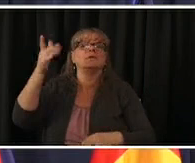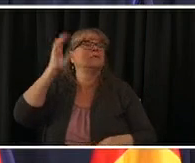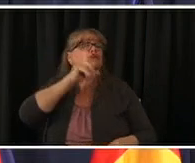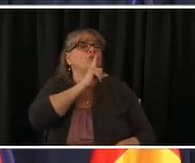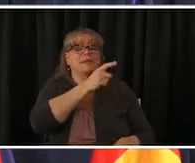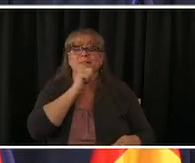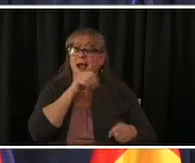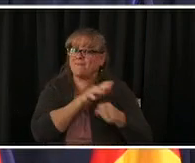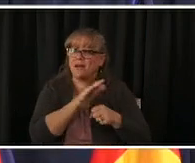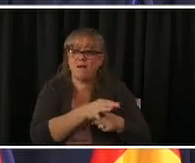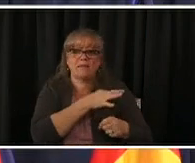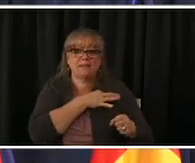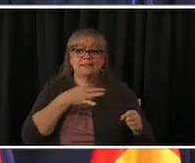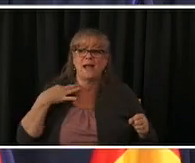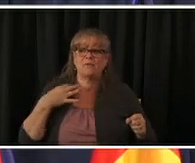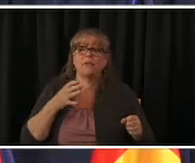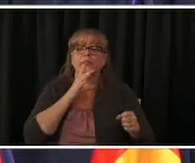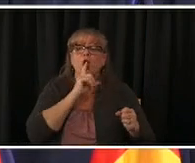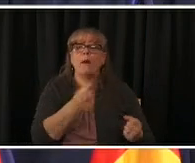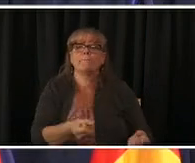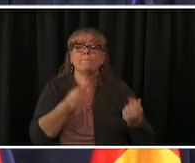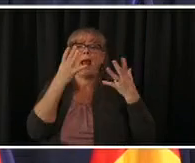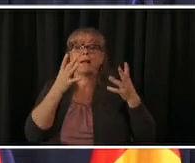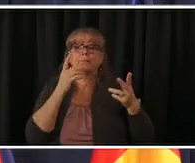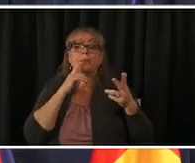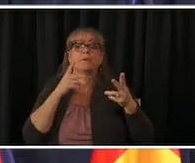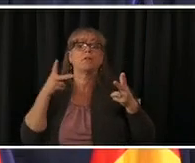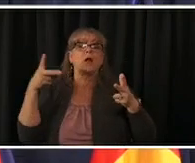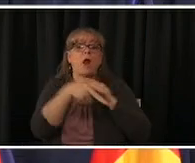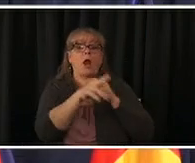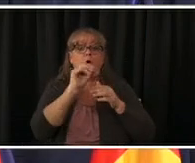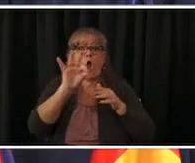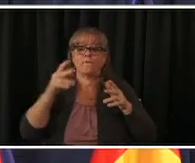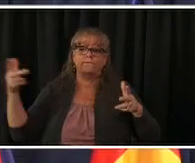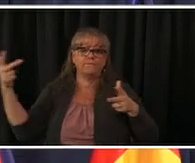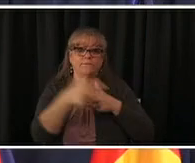between them and their subcontractors to order to work out the problems all the